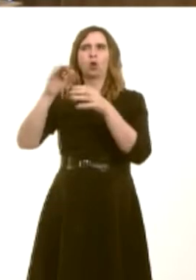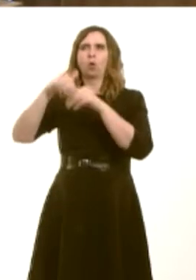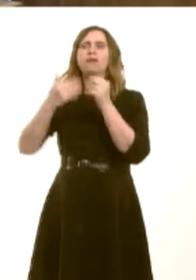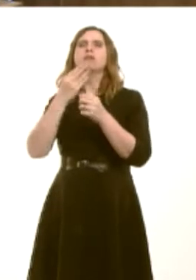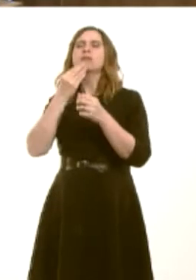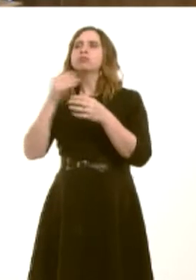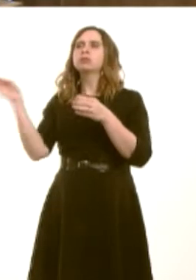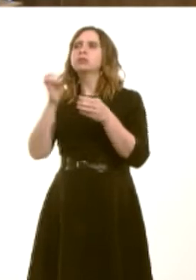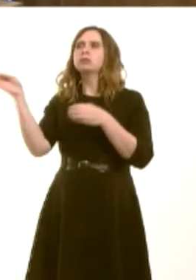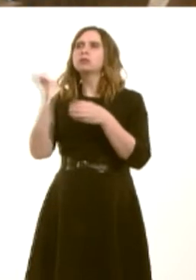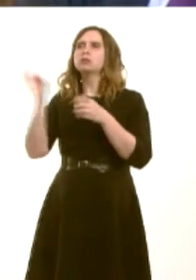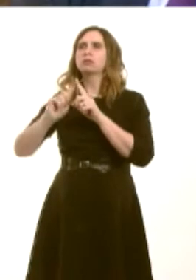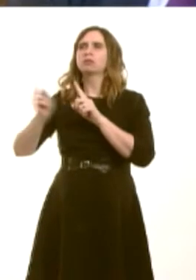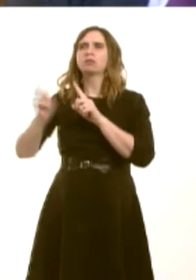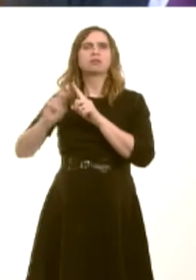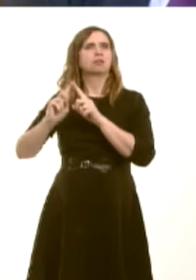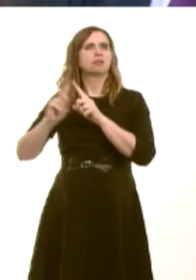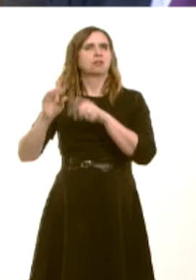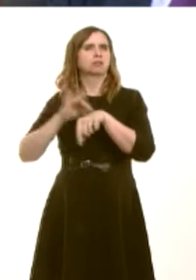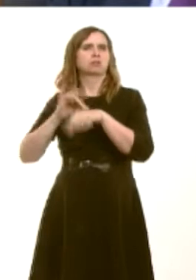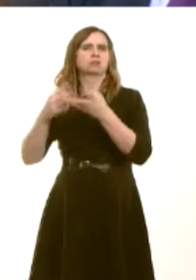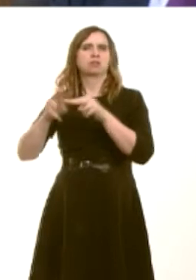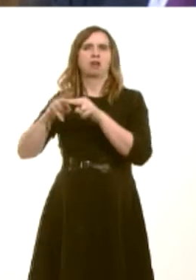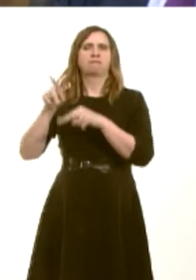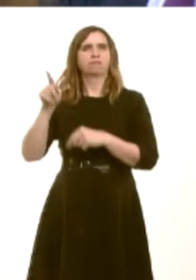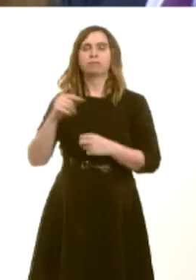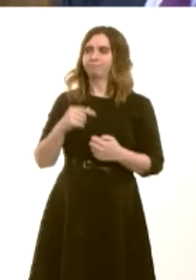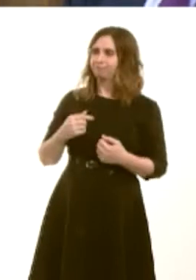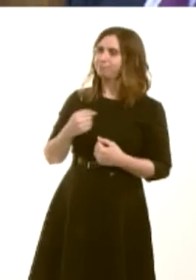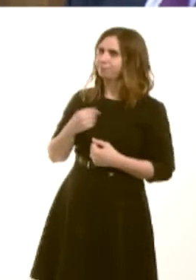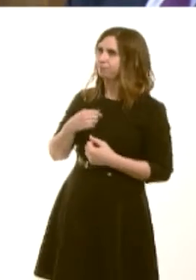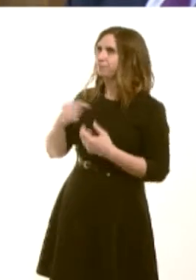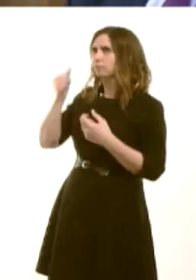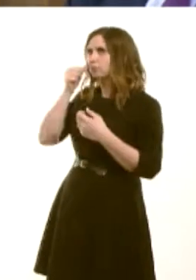flexibility in staffing numbers to manage patients safely during peaks in demand or